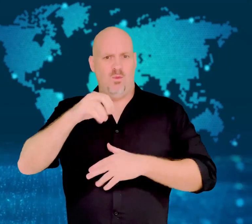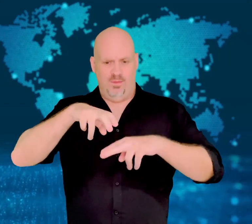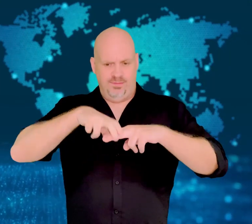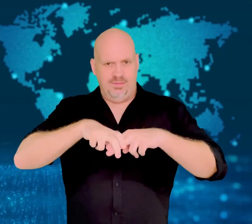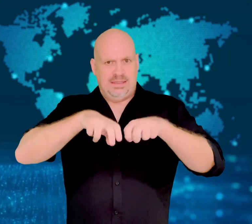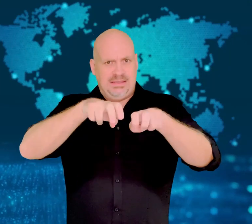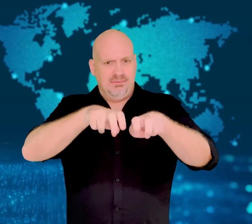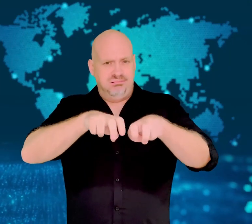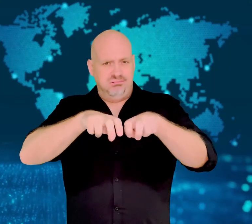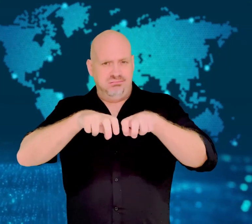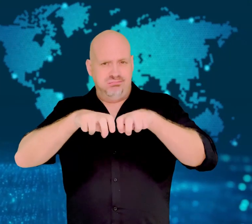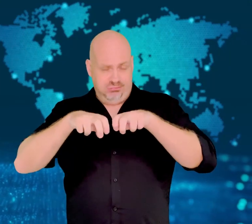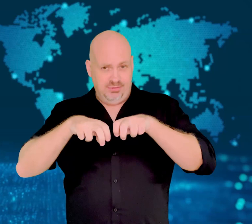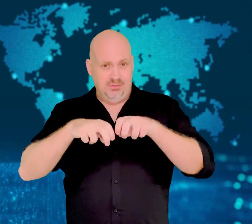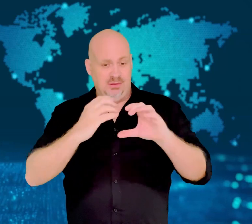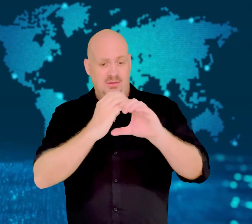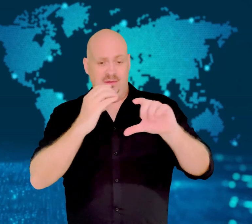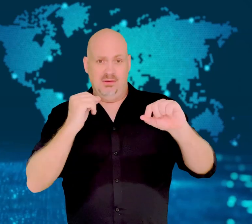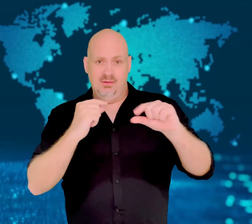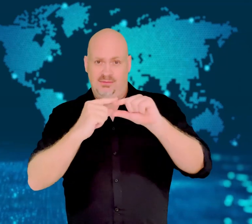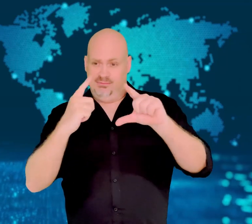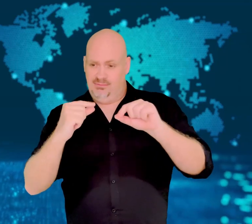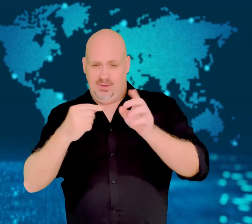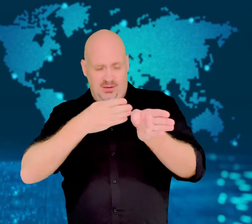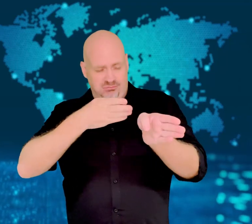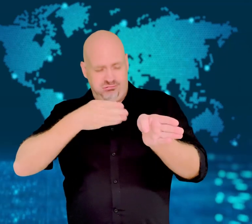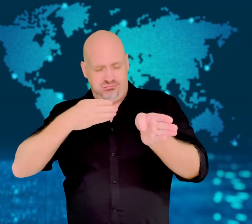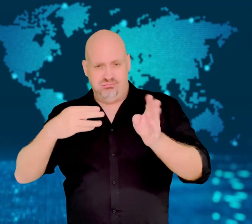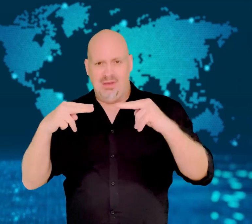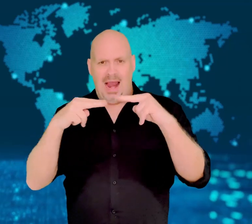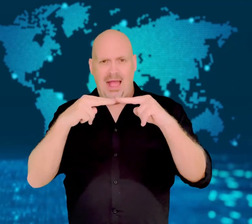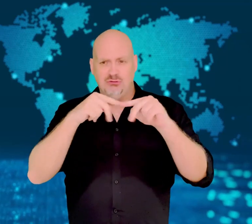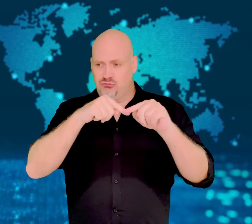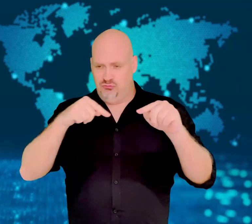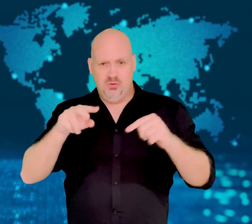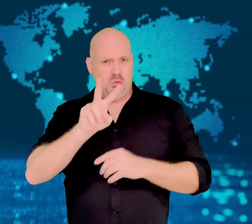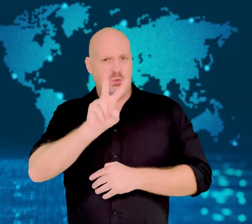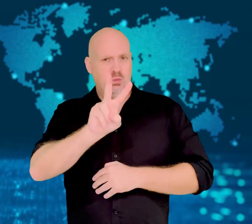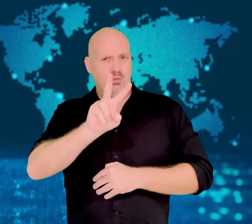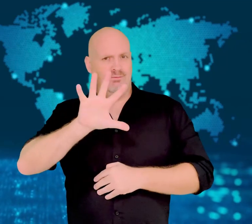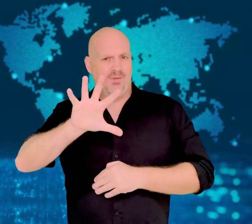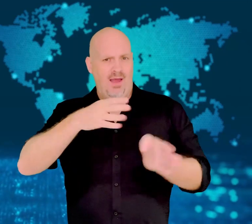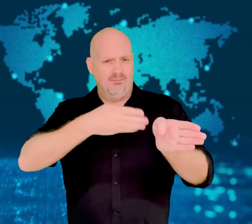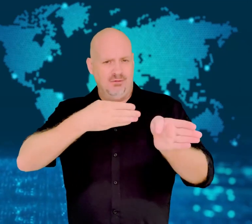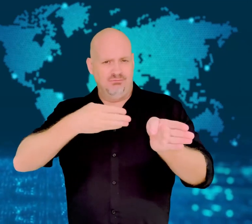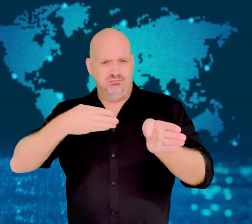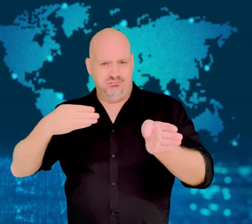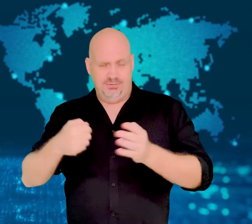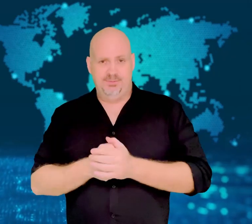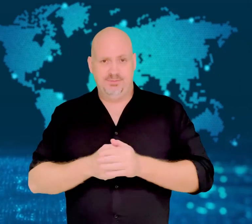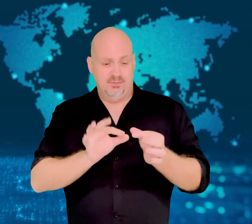trains that stretched nearly two kilometers long.